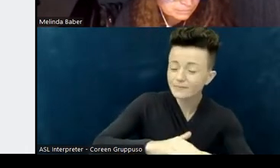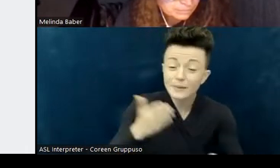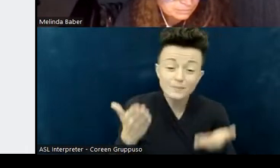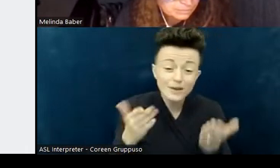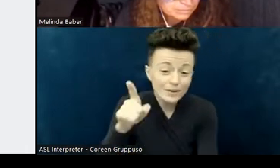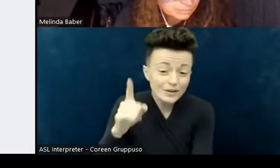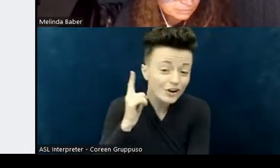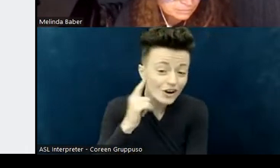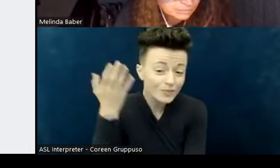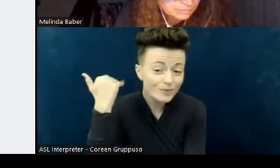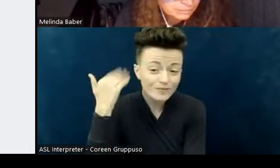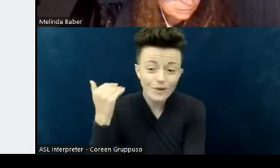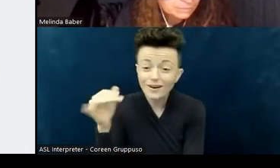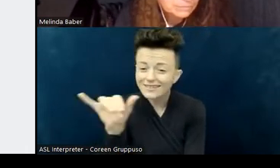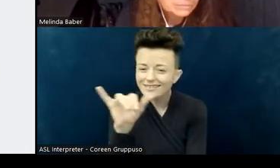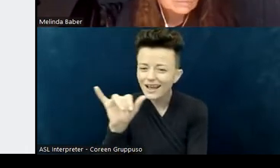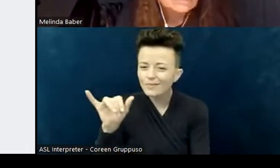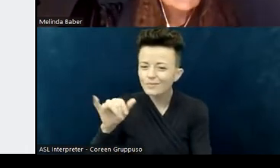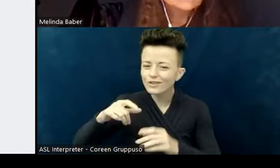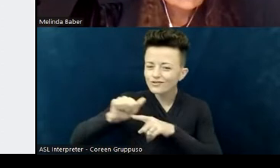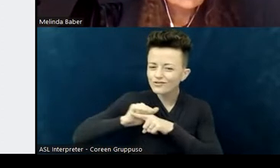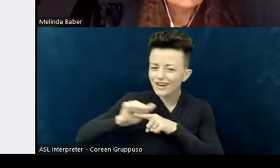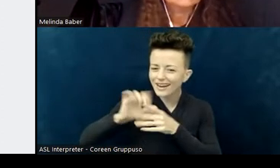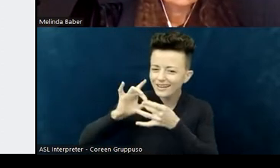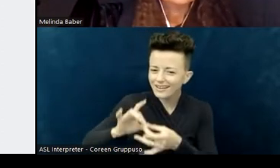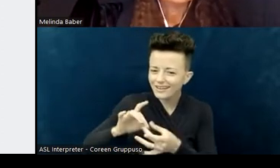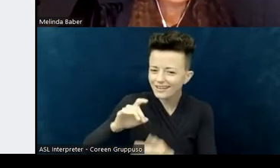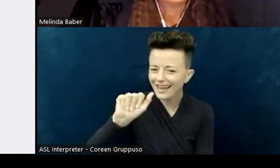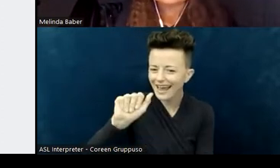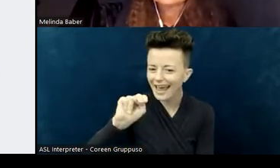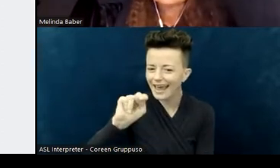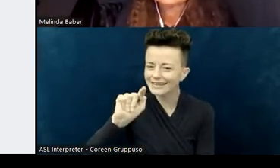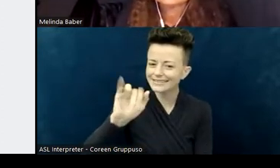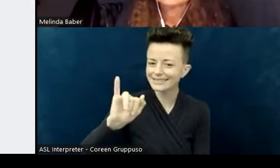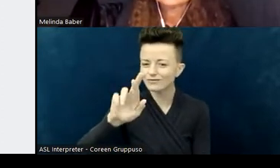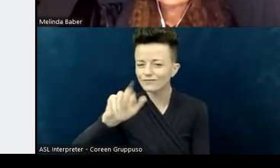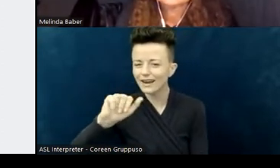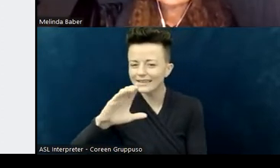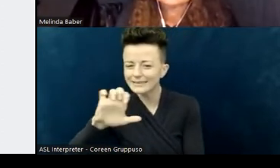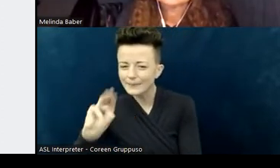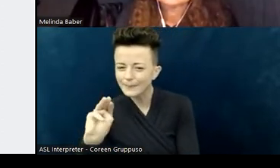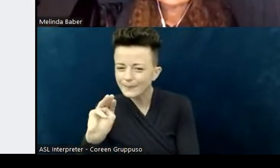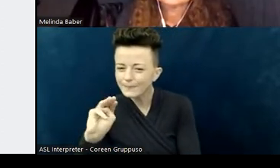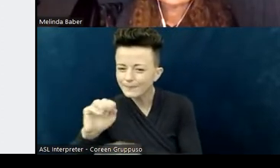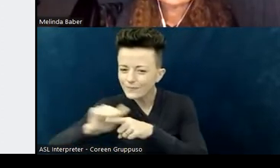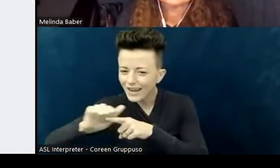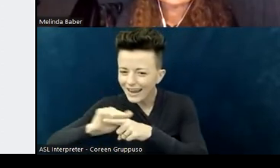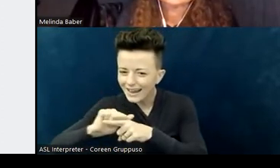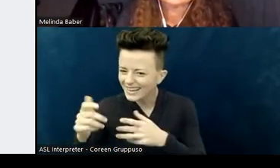They're the same words, but it looks a little different in each context. One definition of microaggressions: